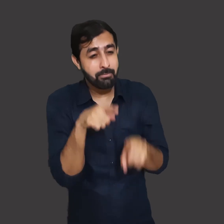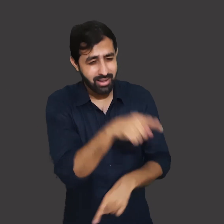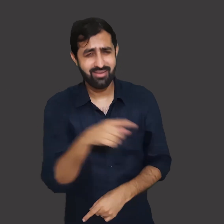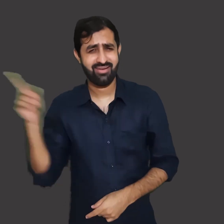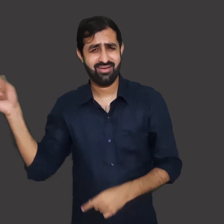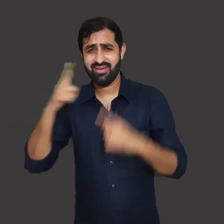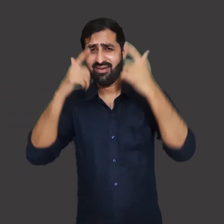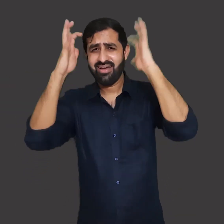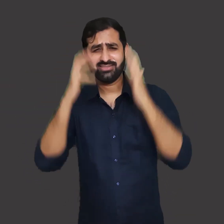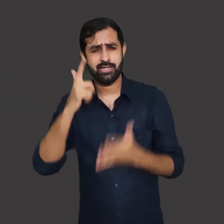of Modern India